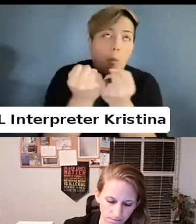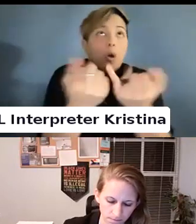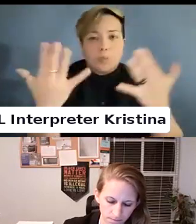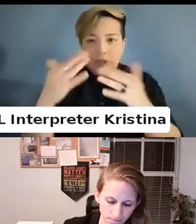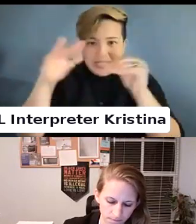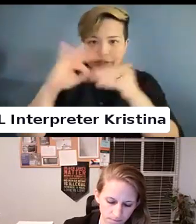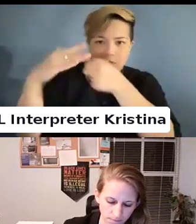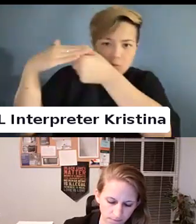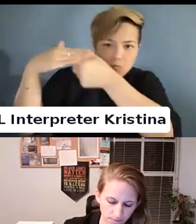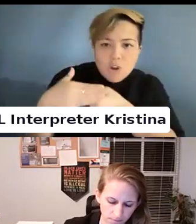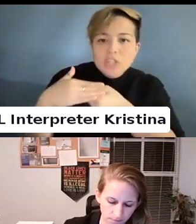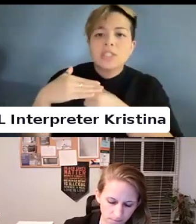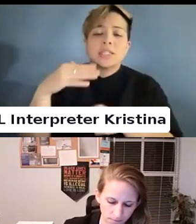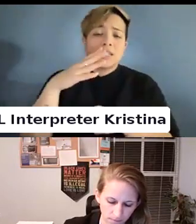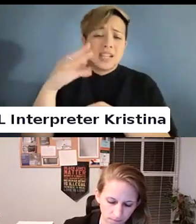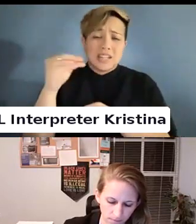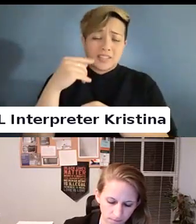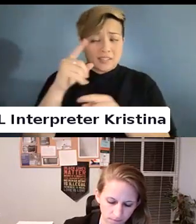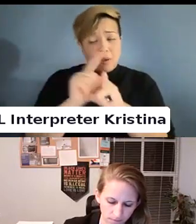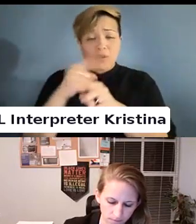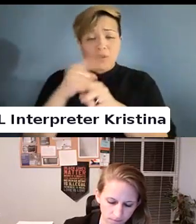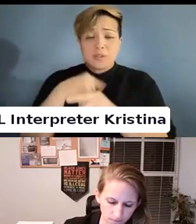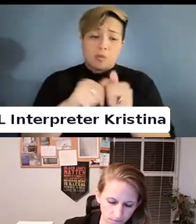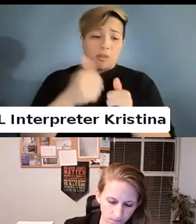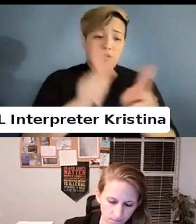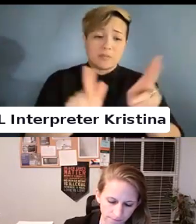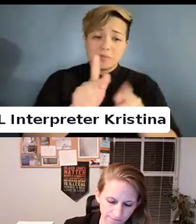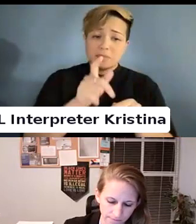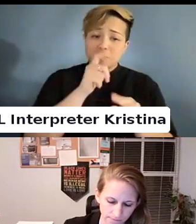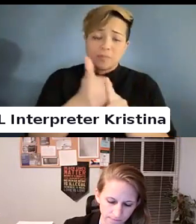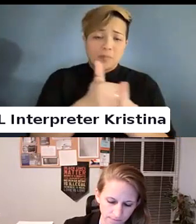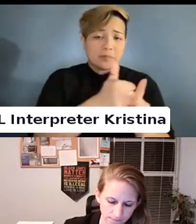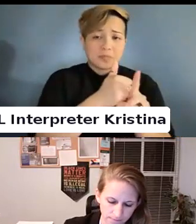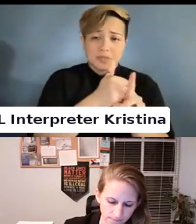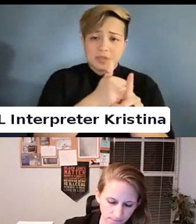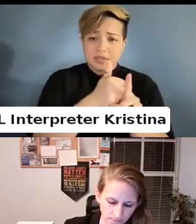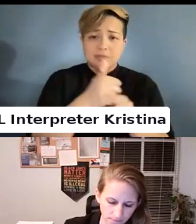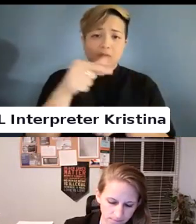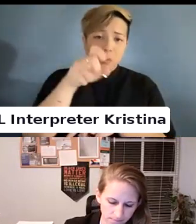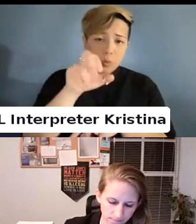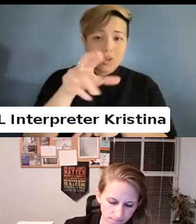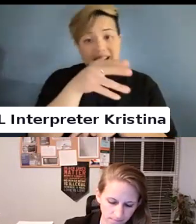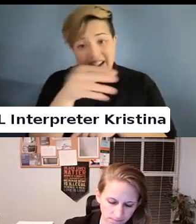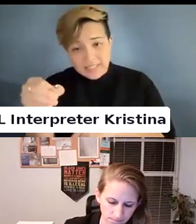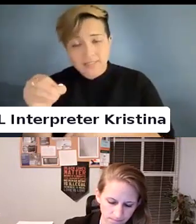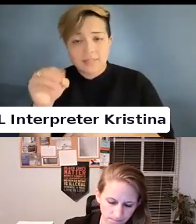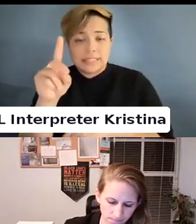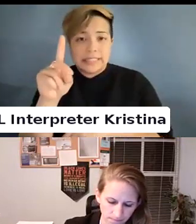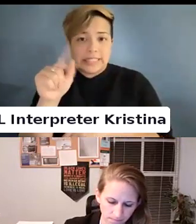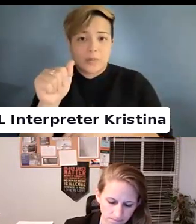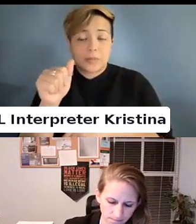But also come up with talk with other folks who are queer and disabled.